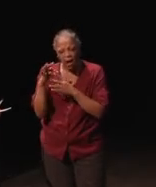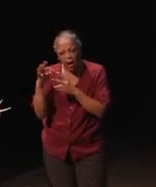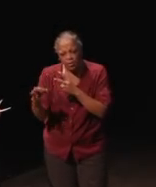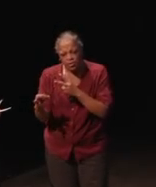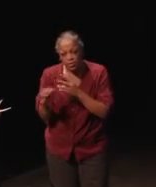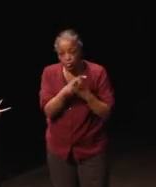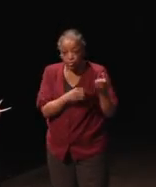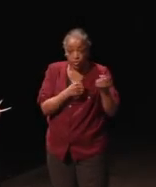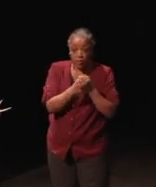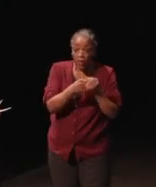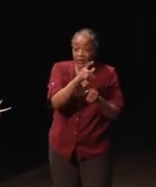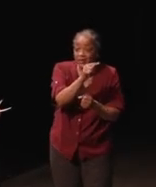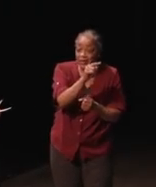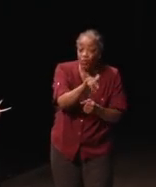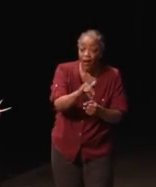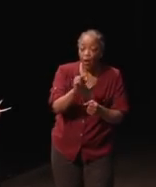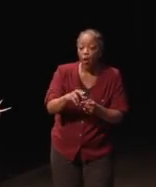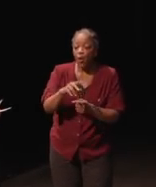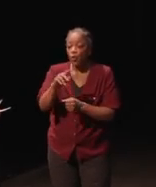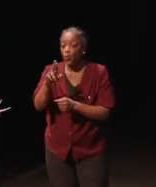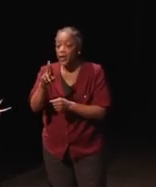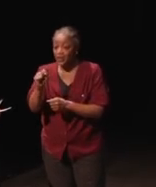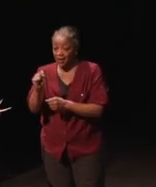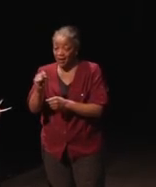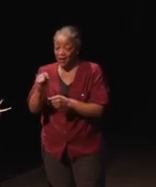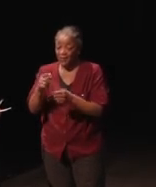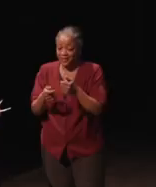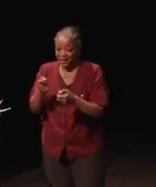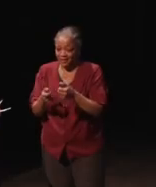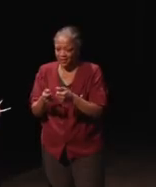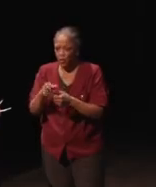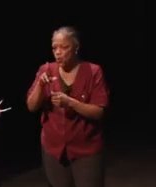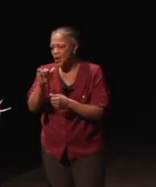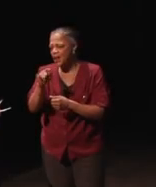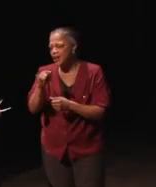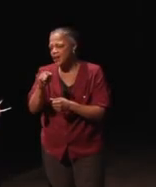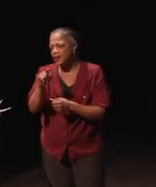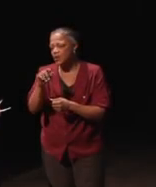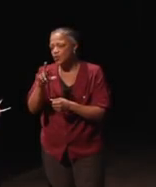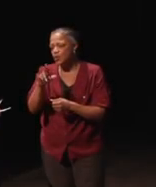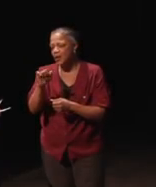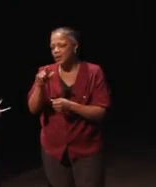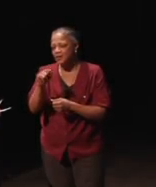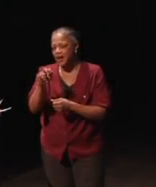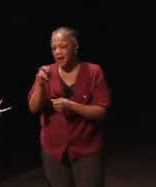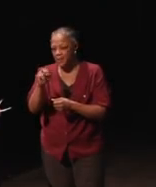support TTY or Real Time Text. What is Real Time Text? By show of hands, how many people